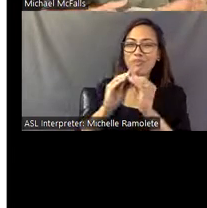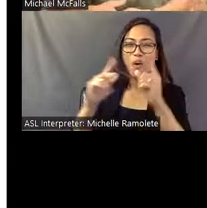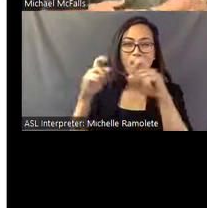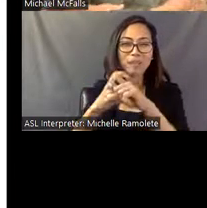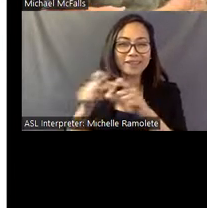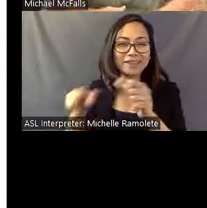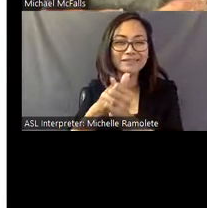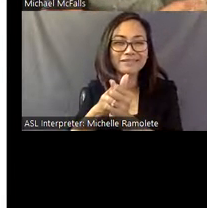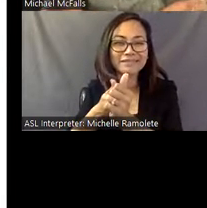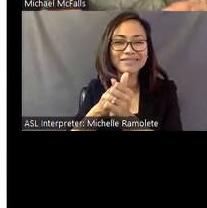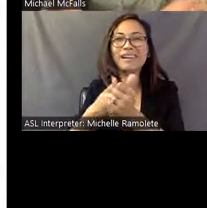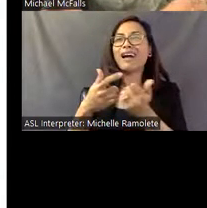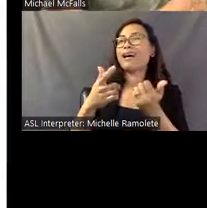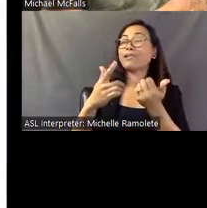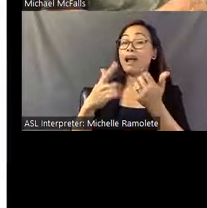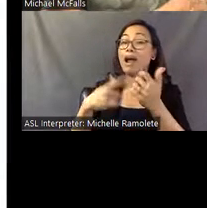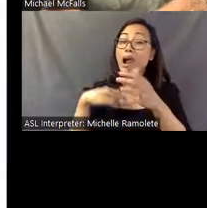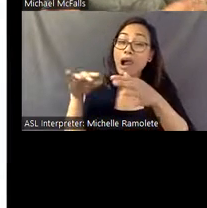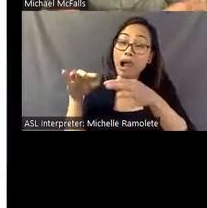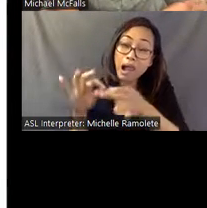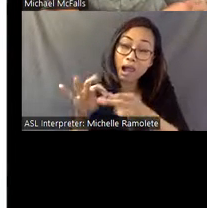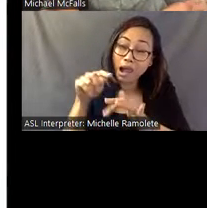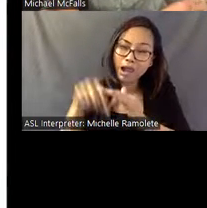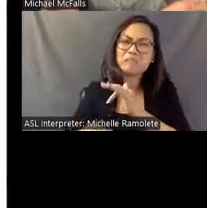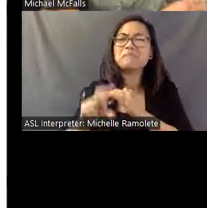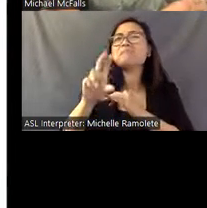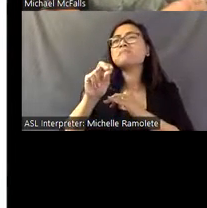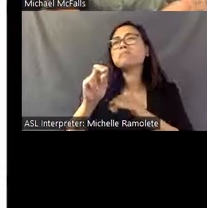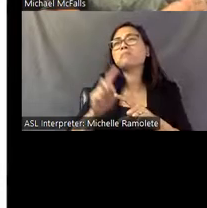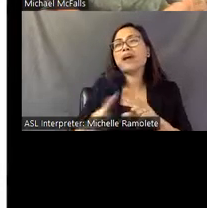and I'm not going to get into too much detail- but these are examples of some of the drawings